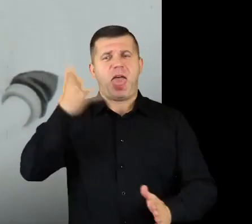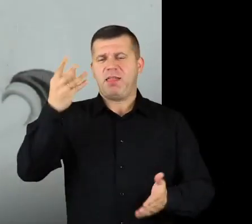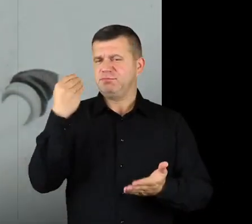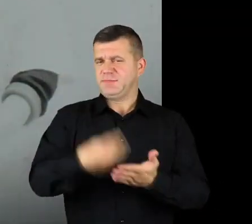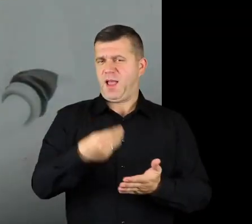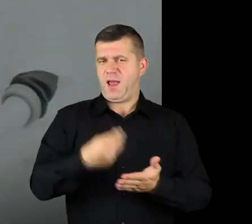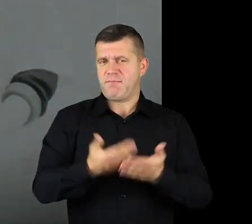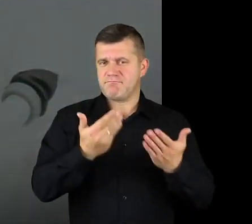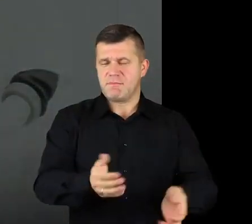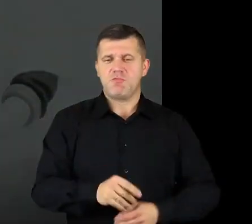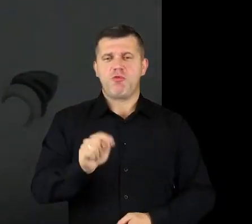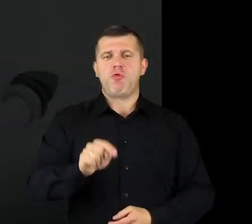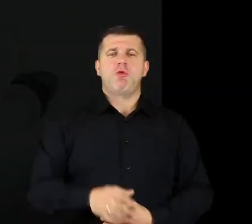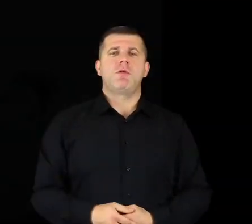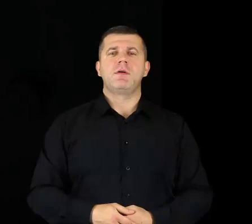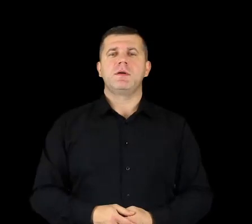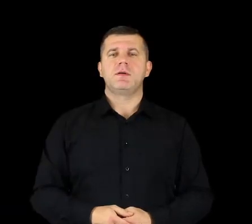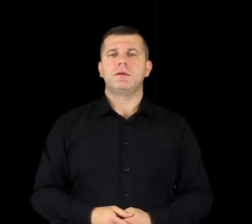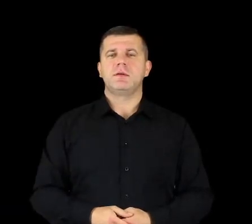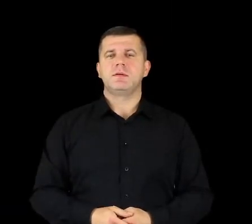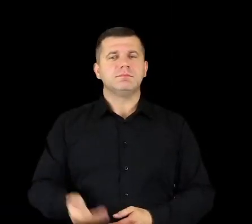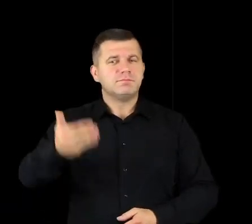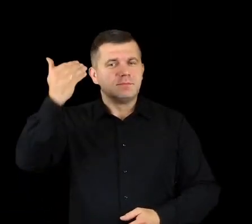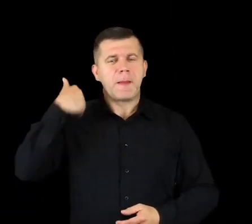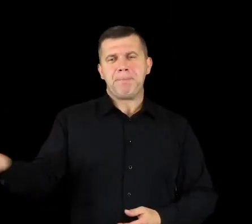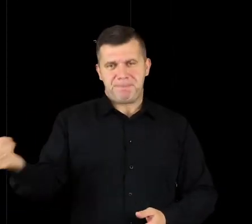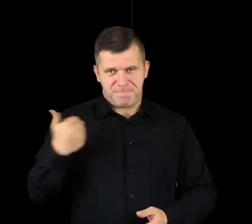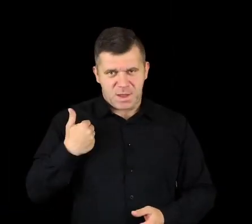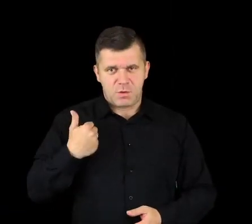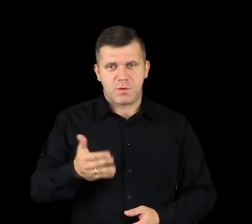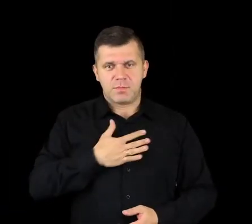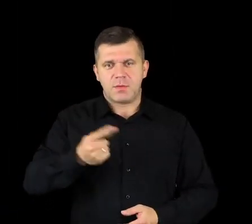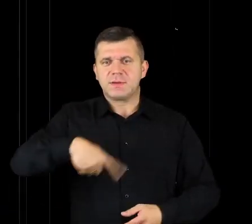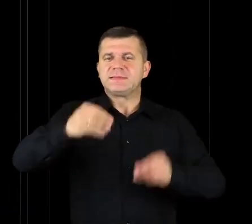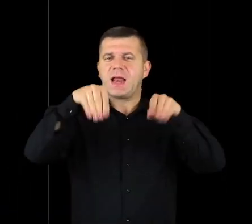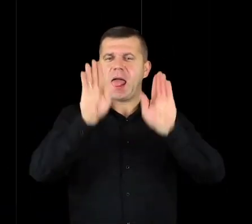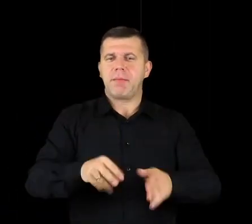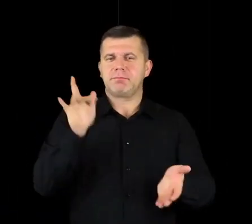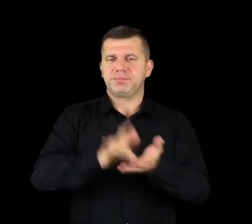the biggest treasure here. We had a shop here once, in Czerwińsk,